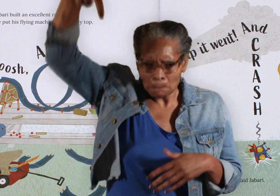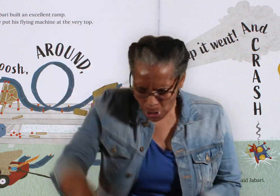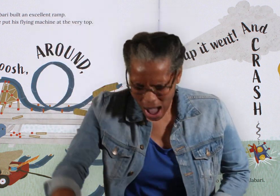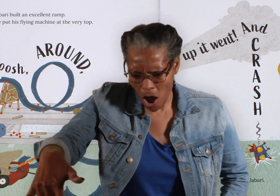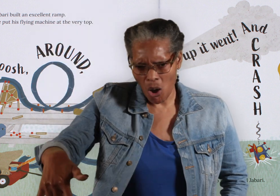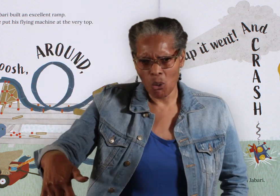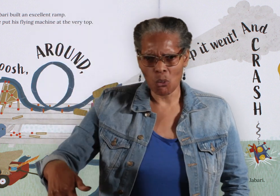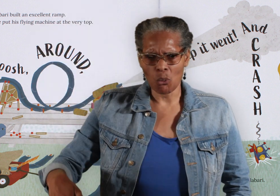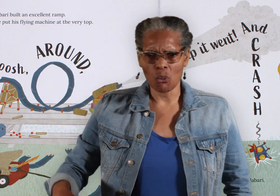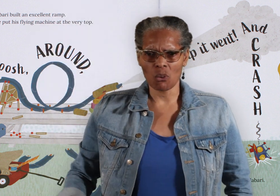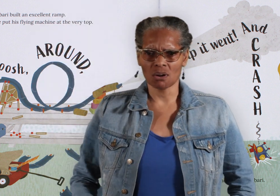CRASH!